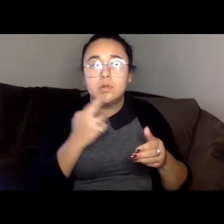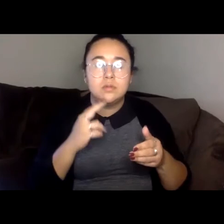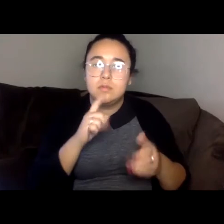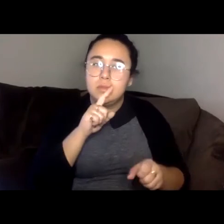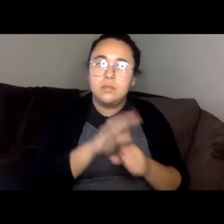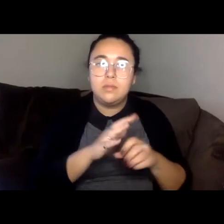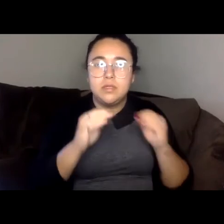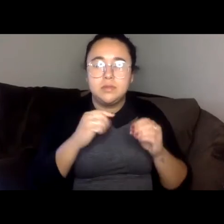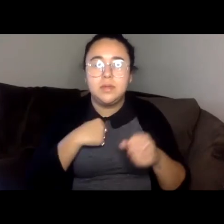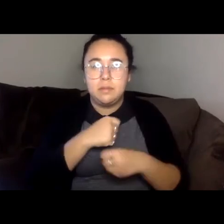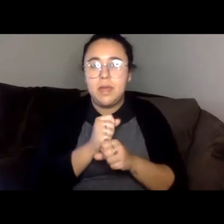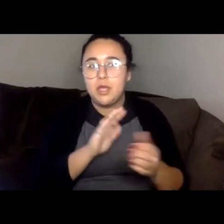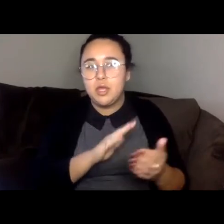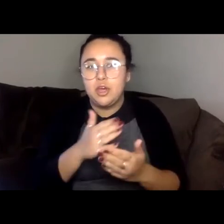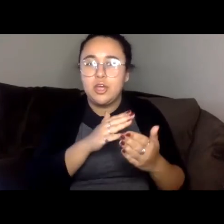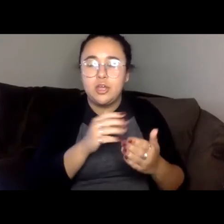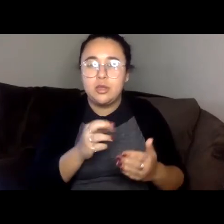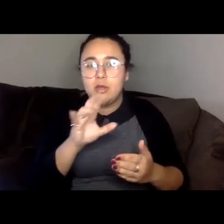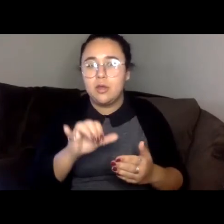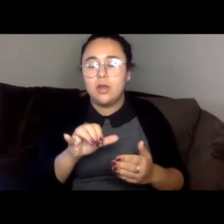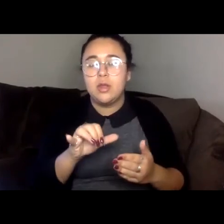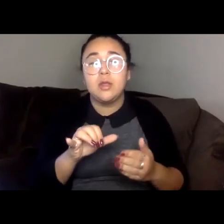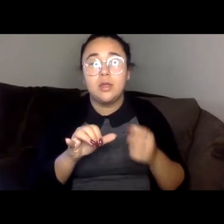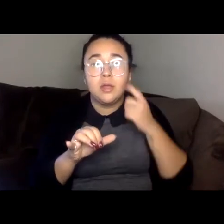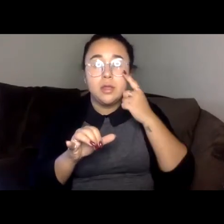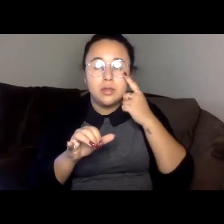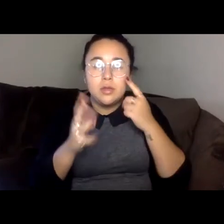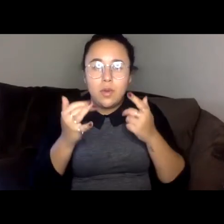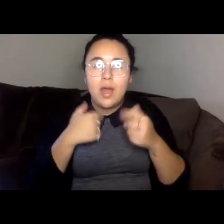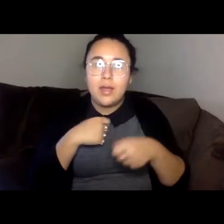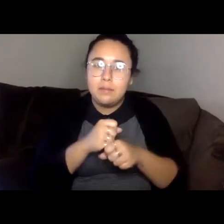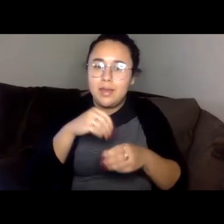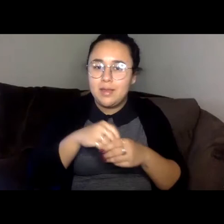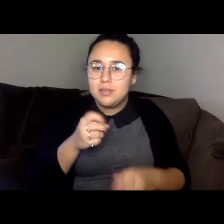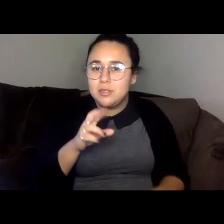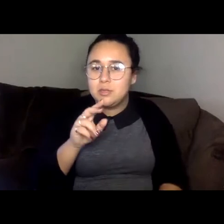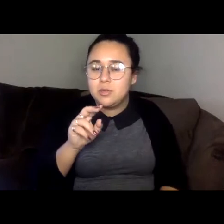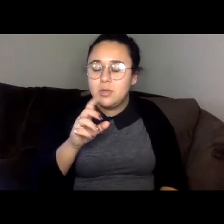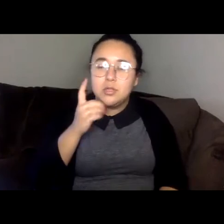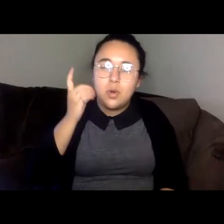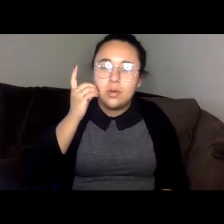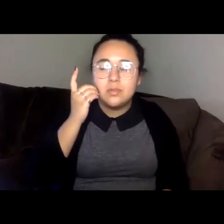dorms, then what will I do with the money you left. Use it to enter museums, I guess.